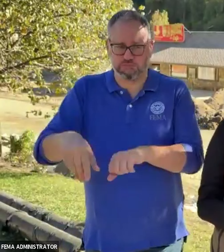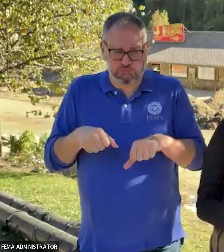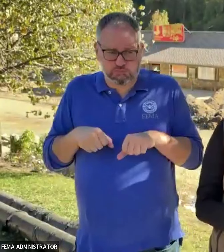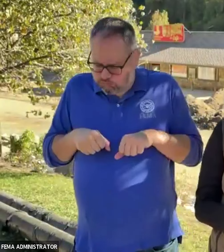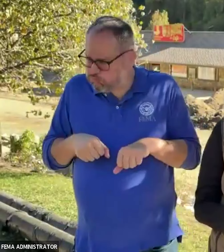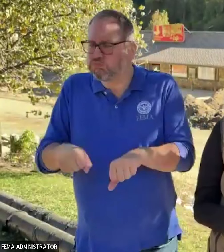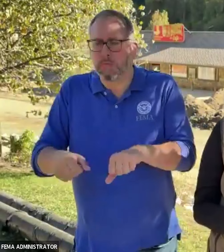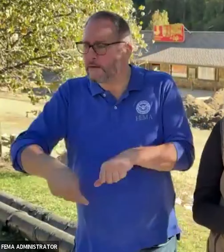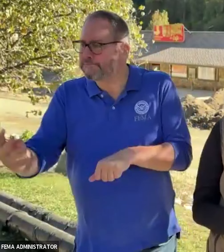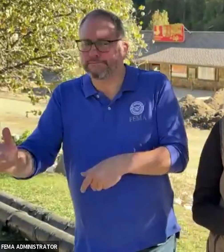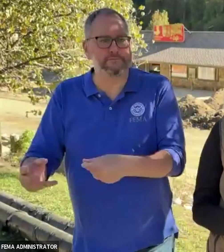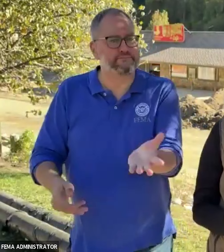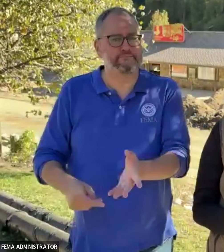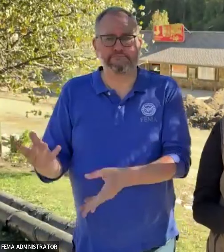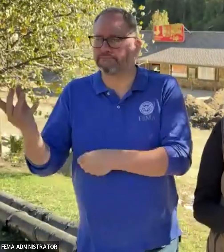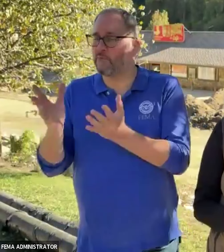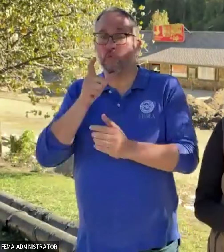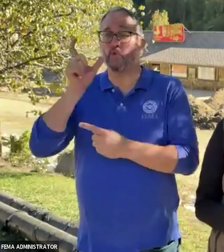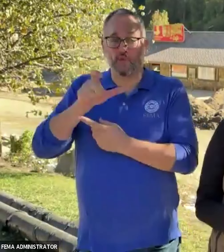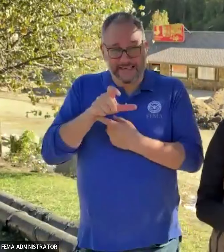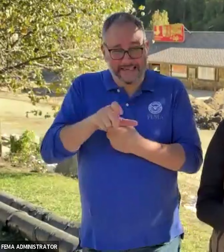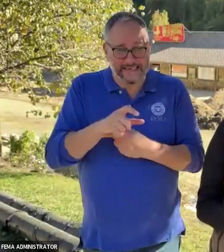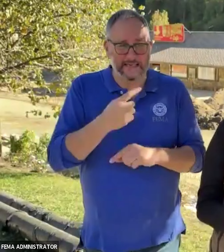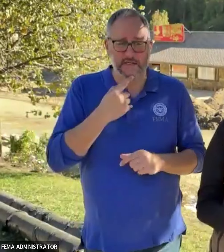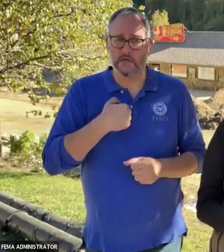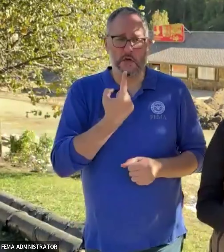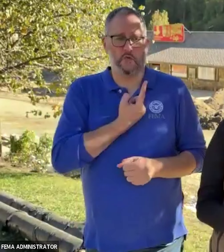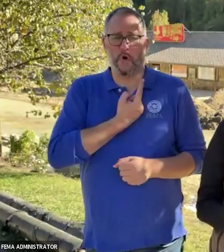And he was in his words, just one person trying to help.